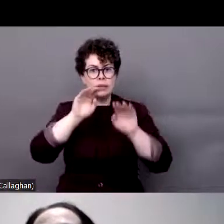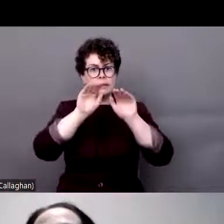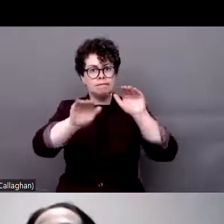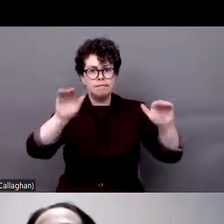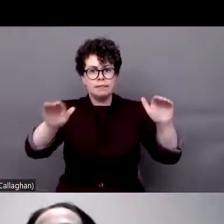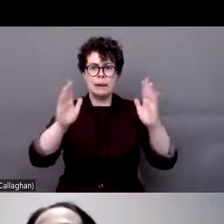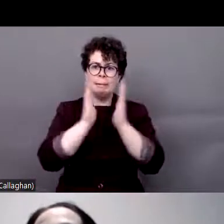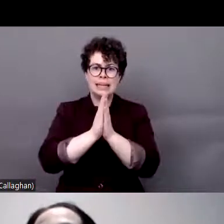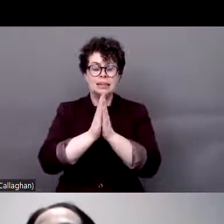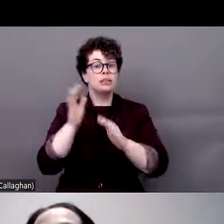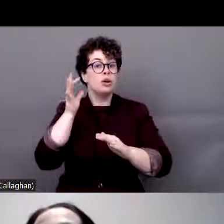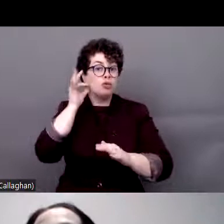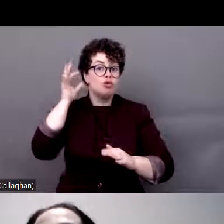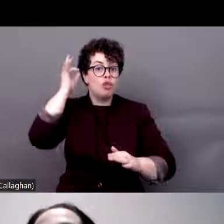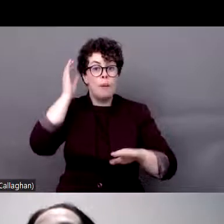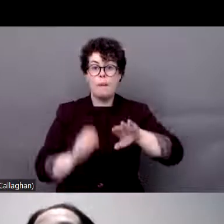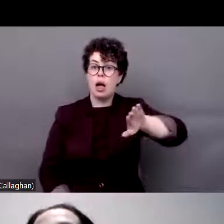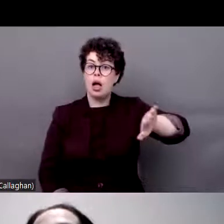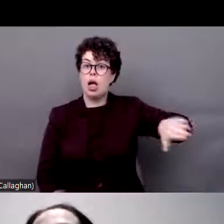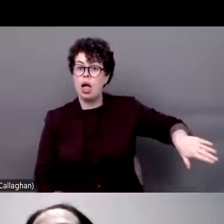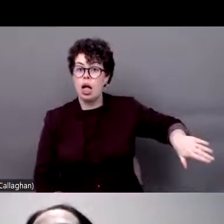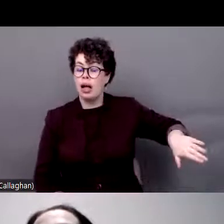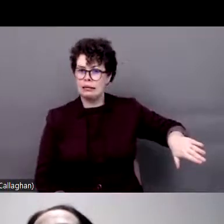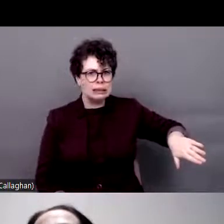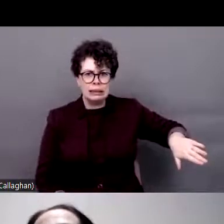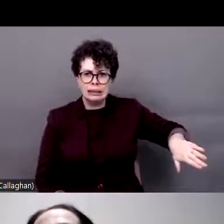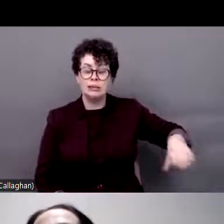of Roma with disabilities to ensure that they are not left behind.